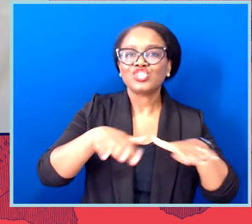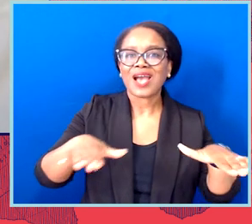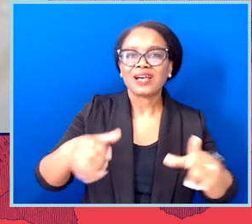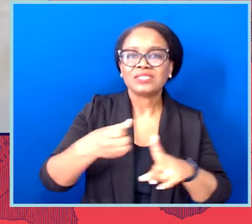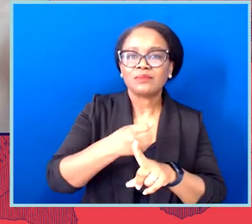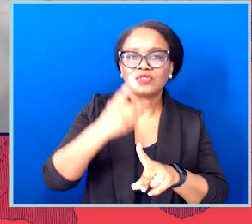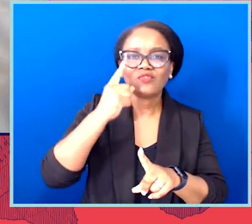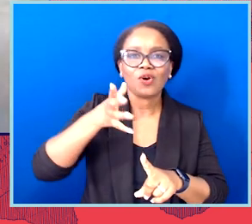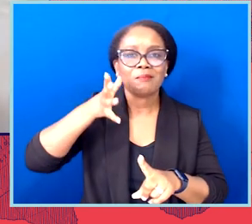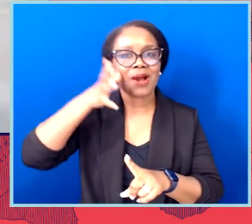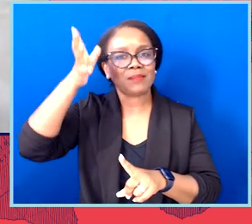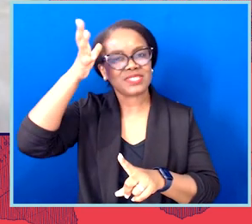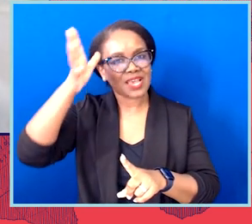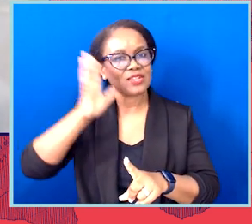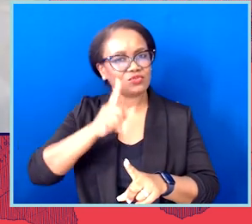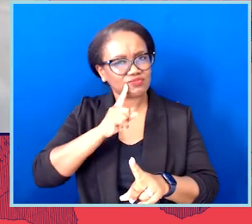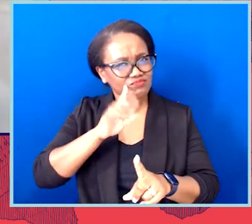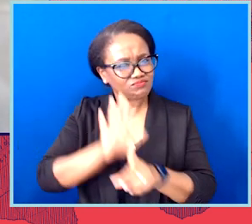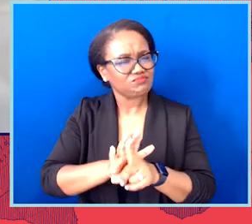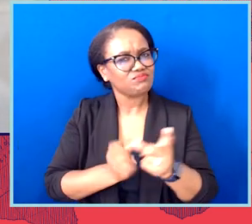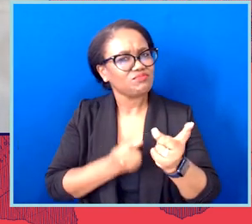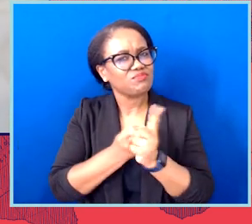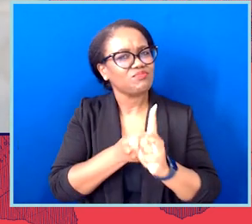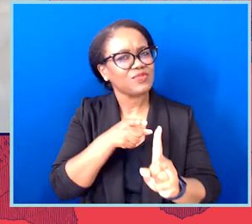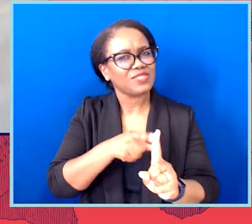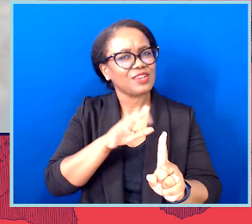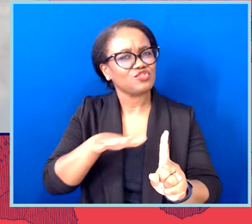I mean, we're talking about threatening the removal of kids from their supportive homes.